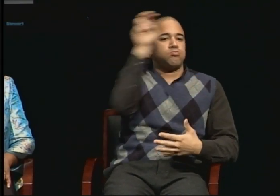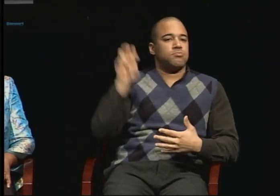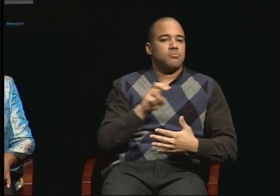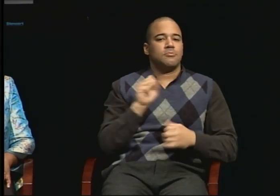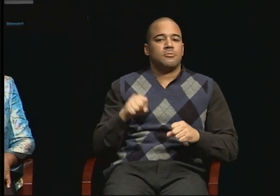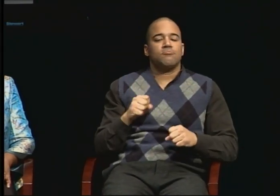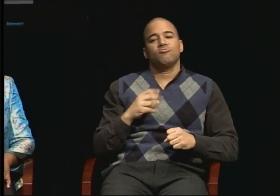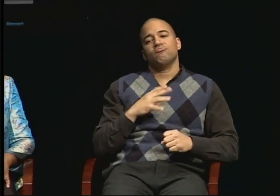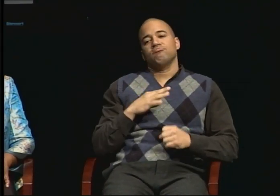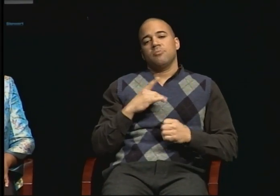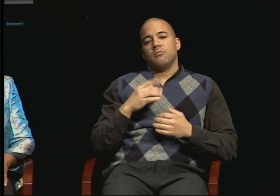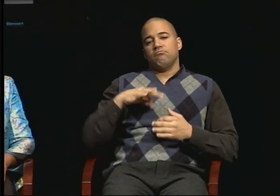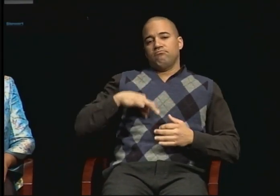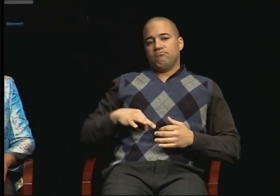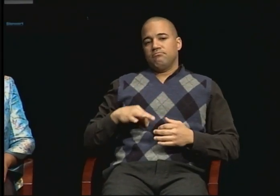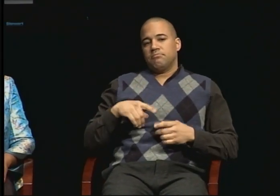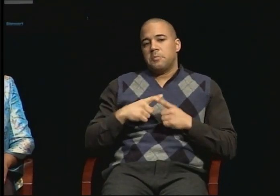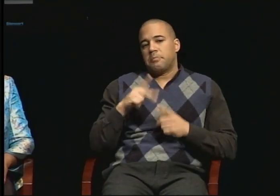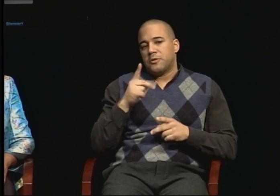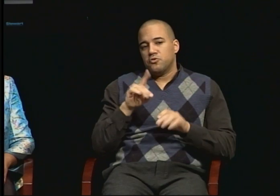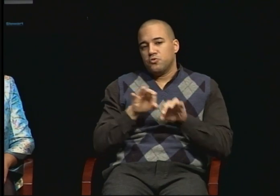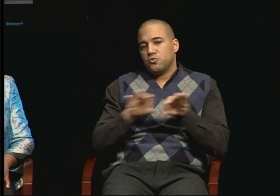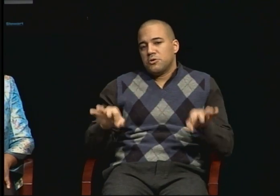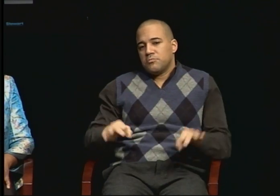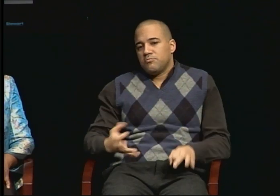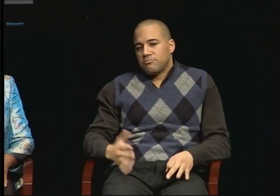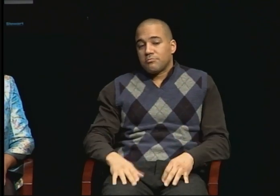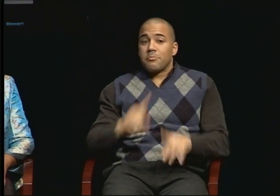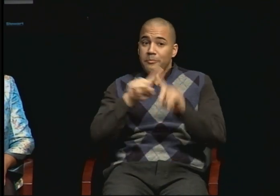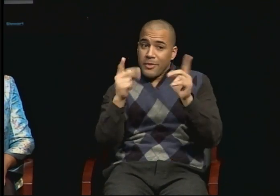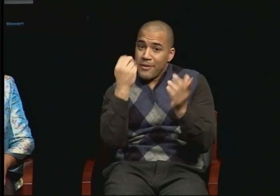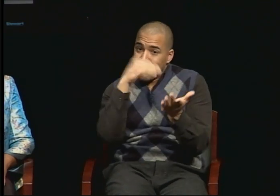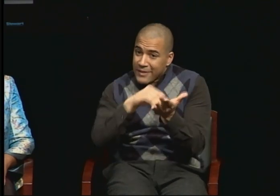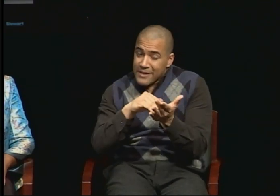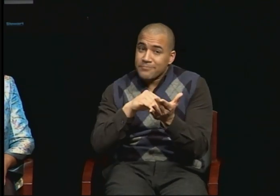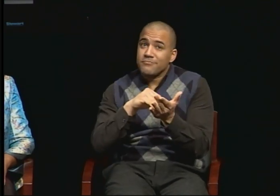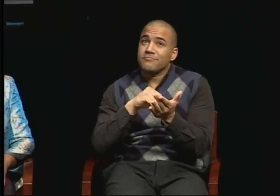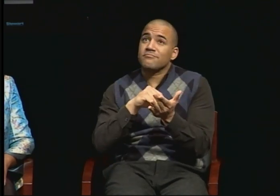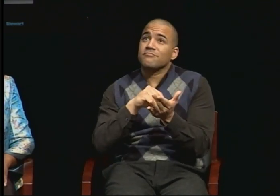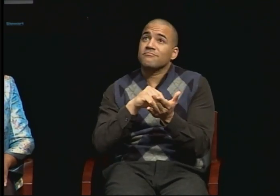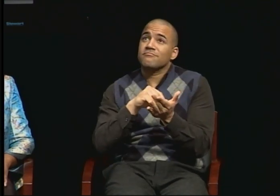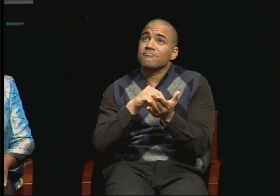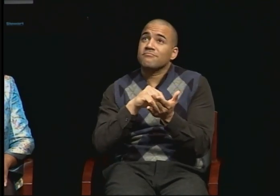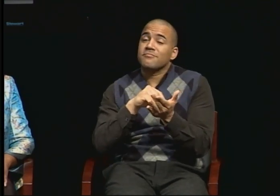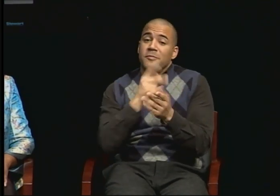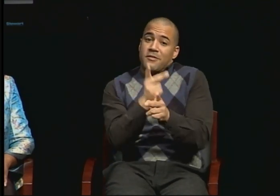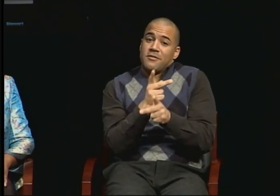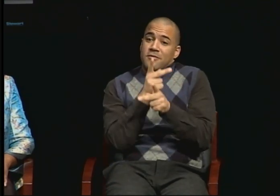However, I have to emphasize having the degree, you can become overqualified.